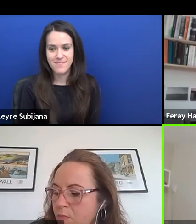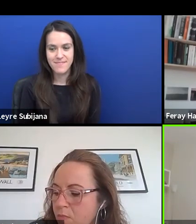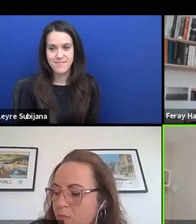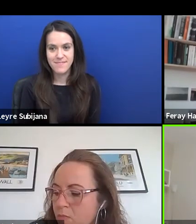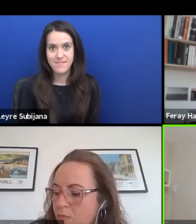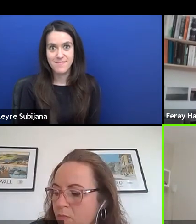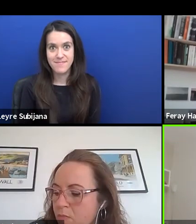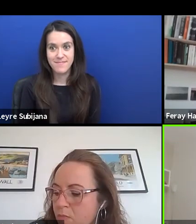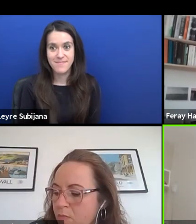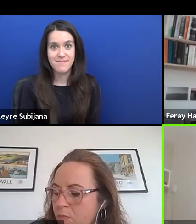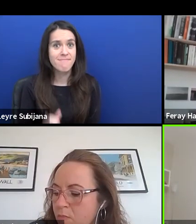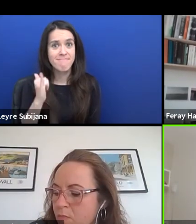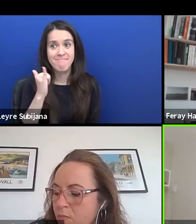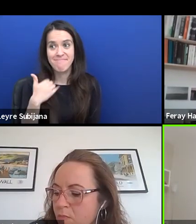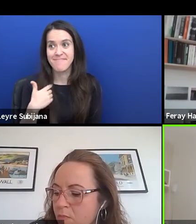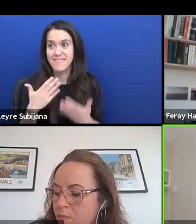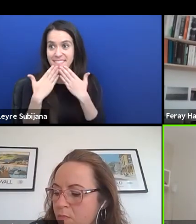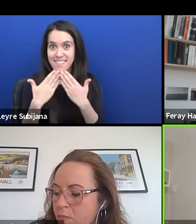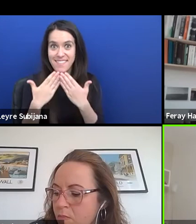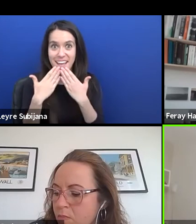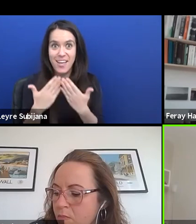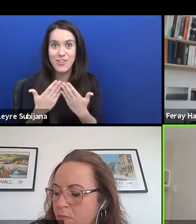Yeah. I'm very grateful for all your speeches